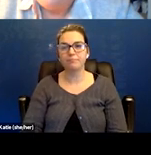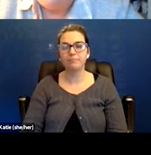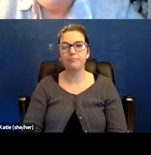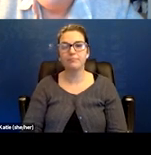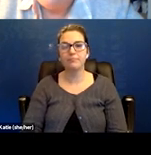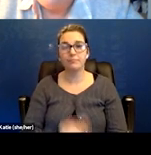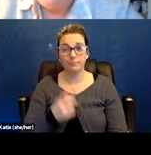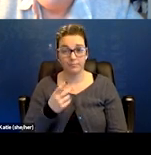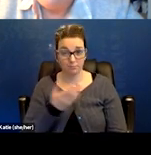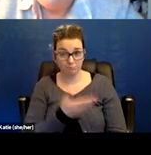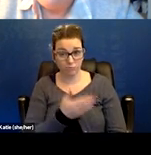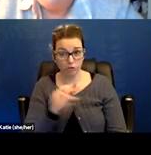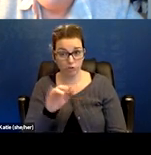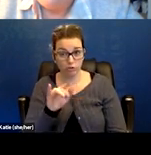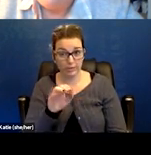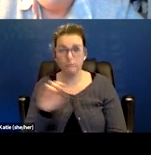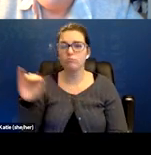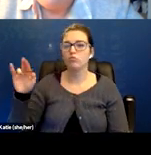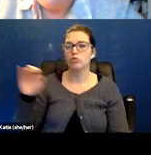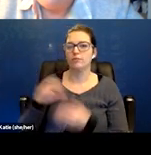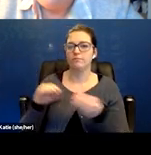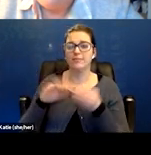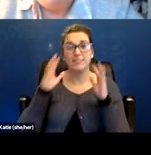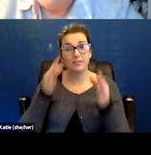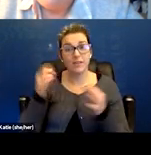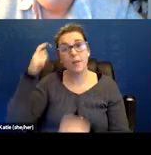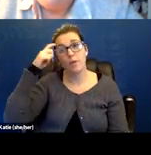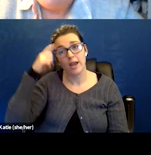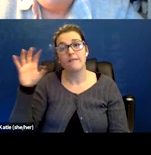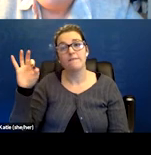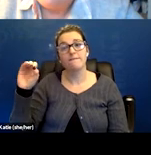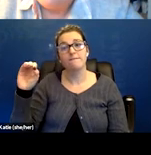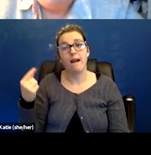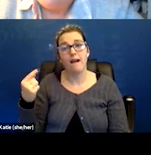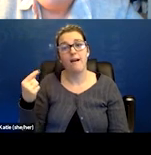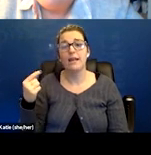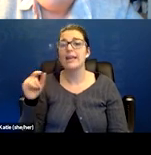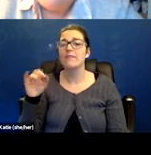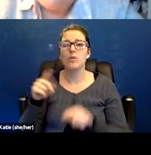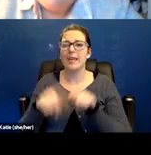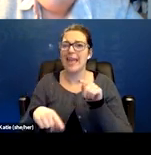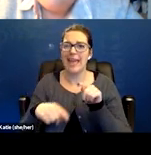You want to take that Julie to start with, go ahead. Well definitely, the brain fog is to an extent where you can't navigate outside of your home